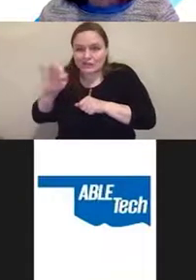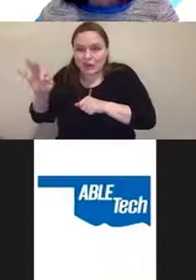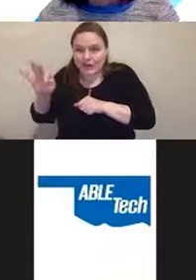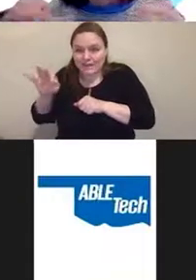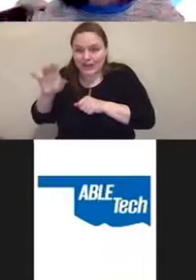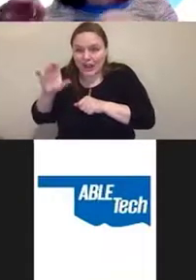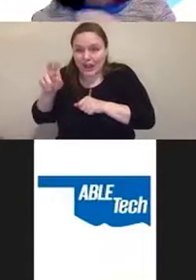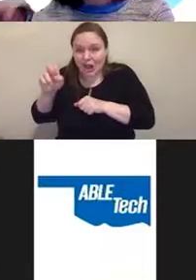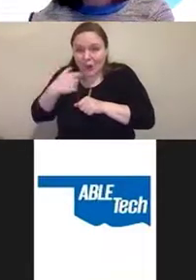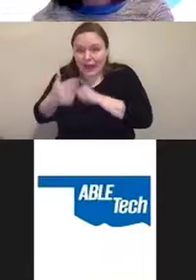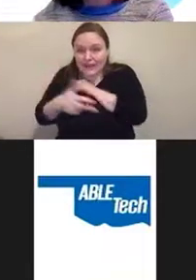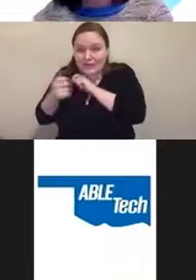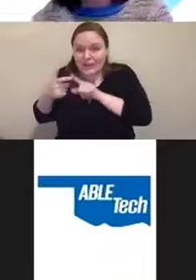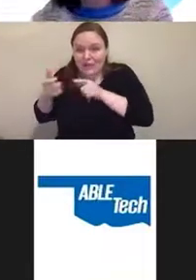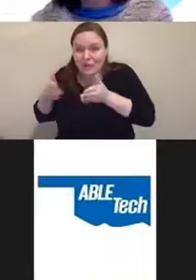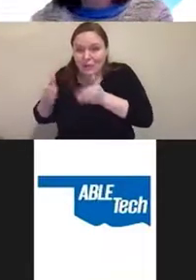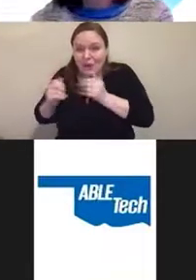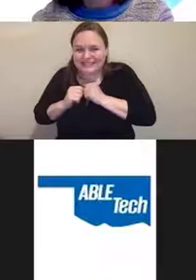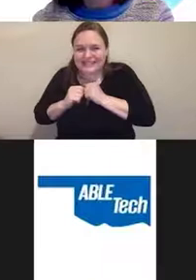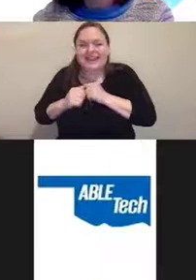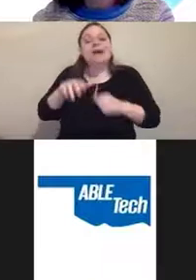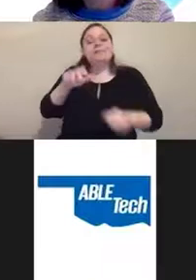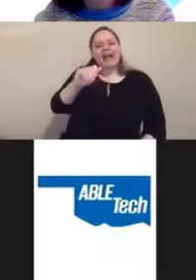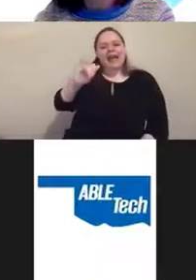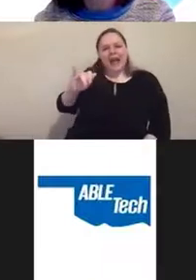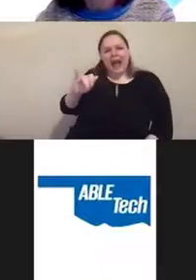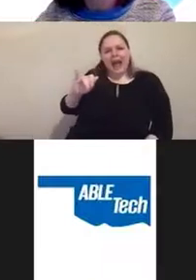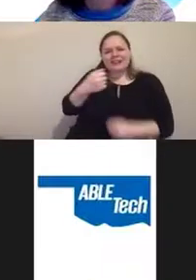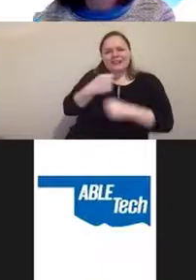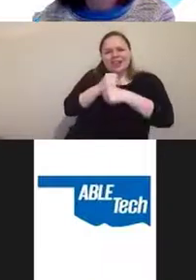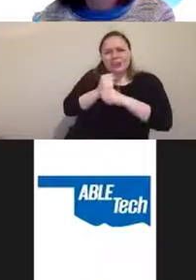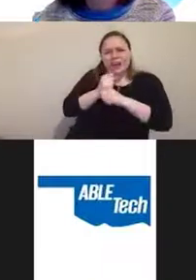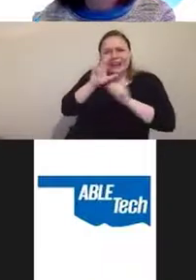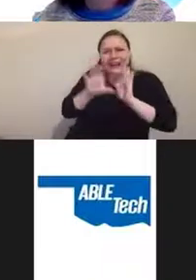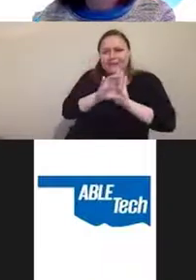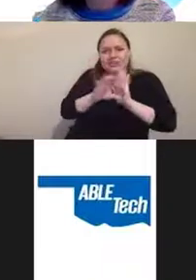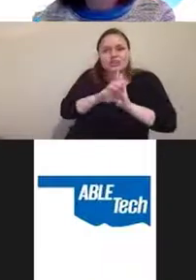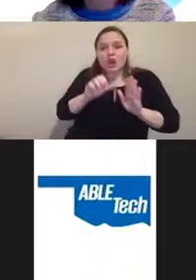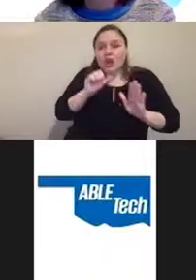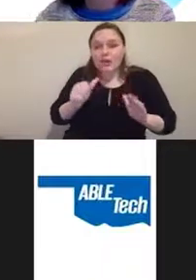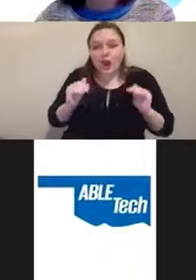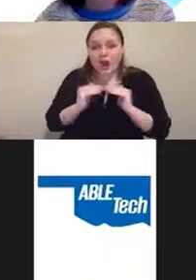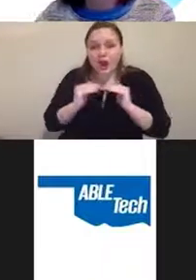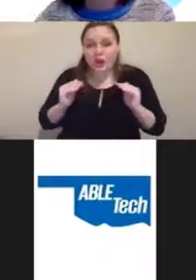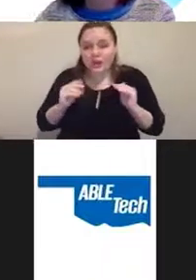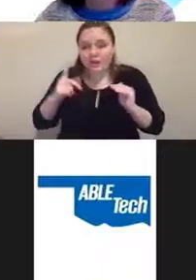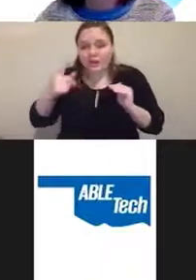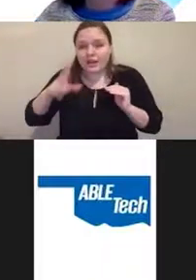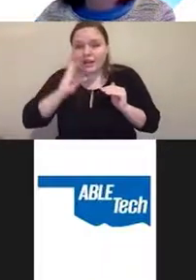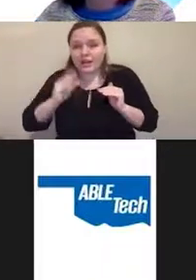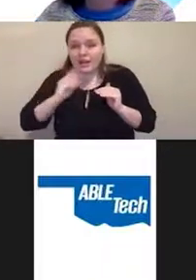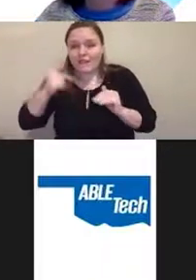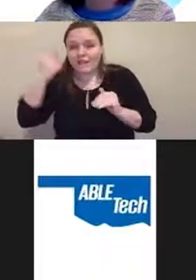AI generated images, are not going to be an equivalent experience for people with disabilities.